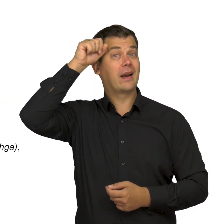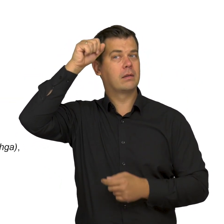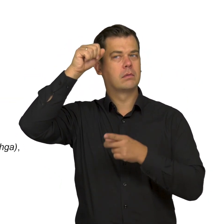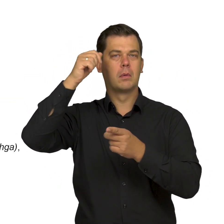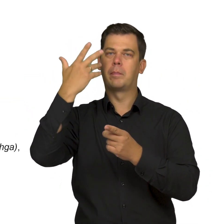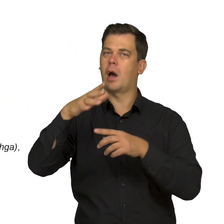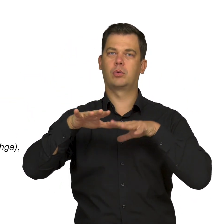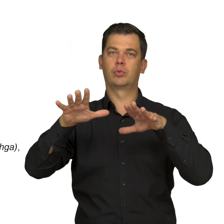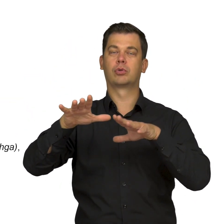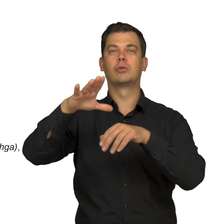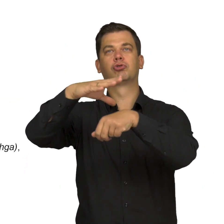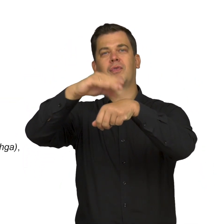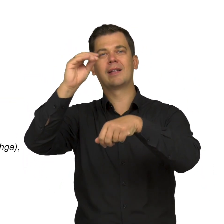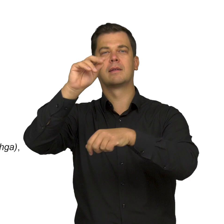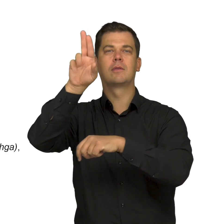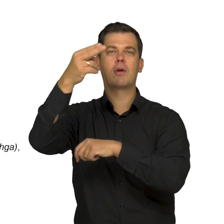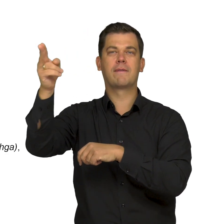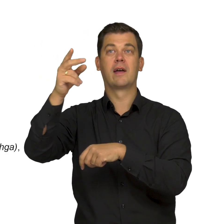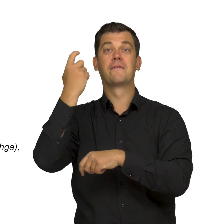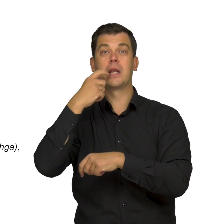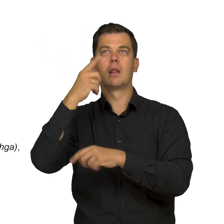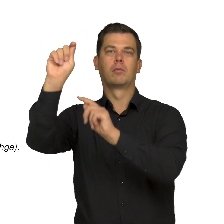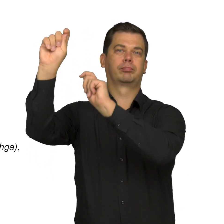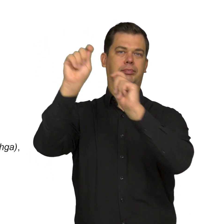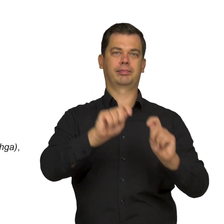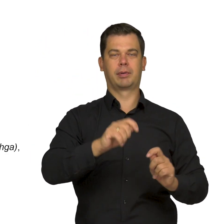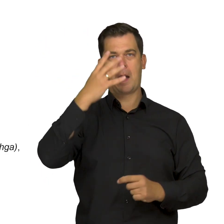Many Scandinavians travelled there